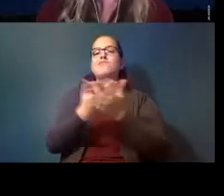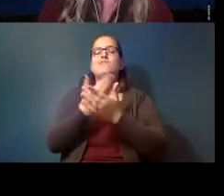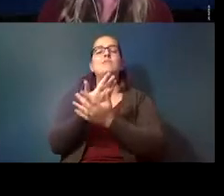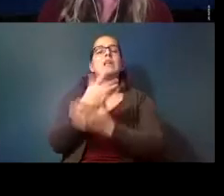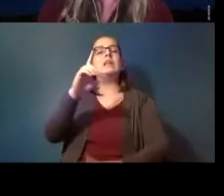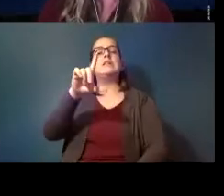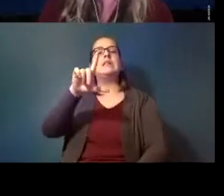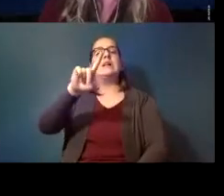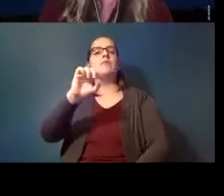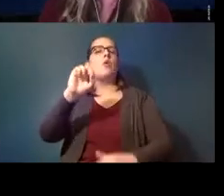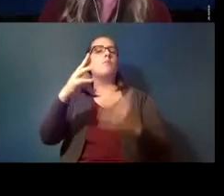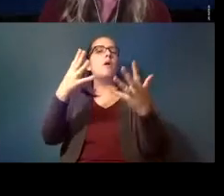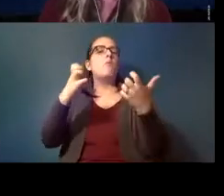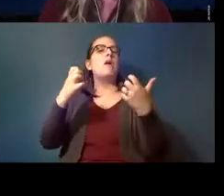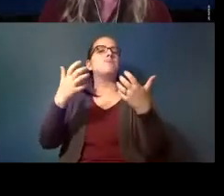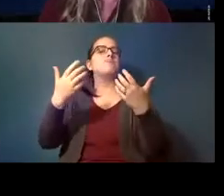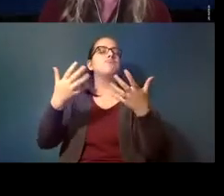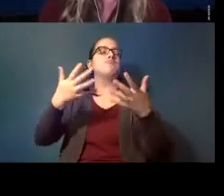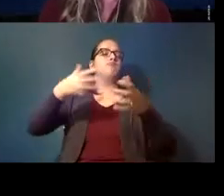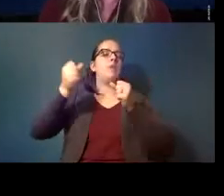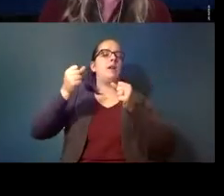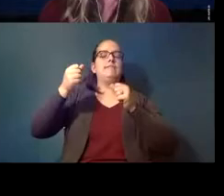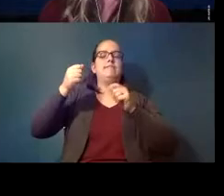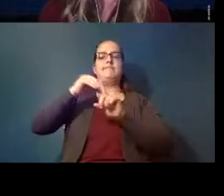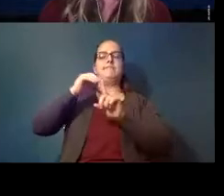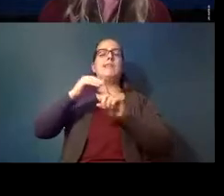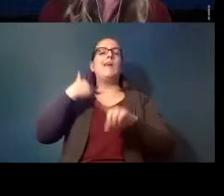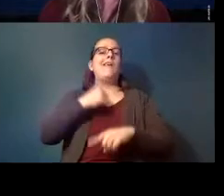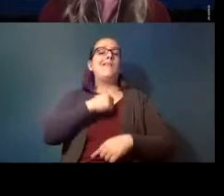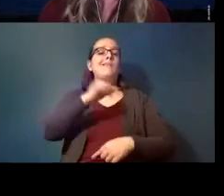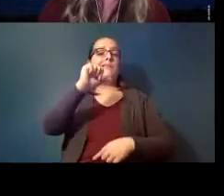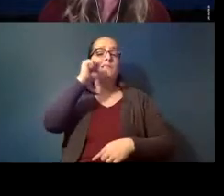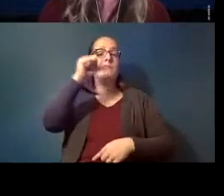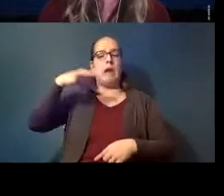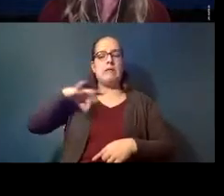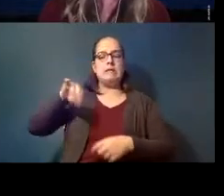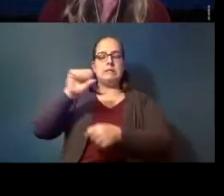like a quick refresher we are a non-profit that works to conserve and protect lands